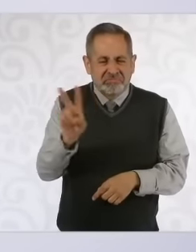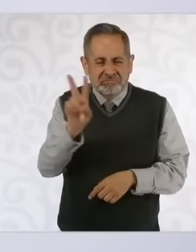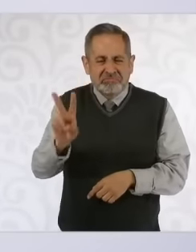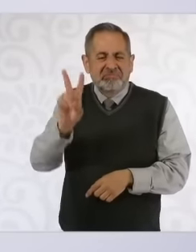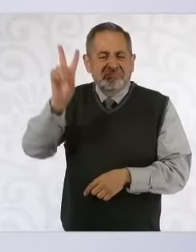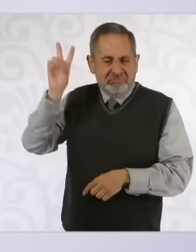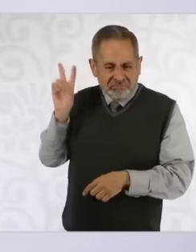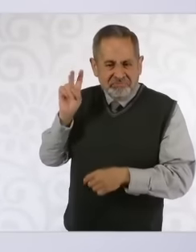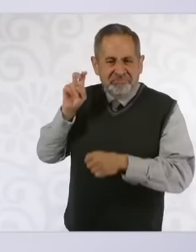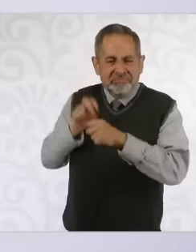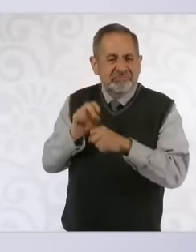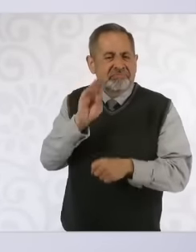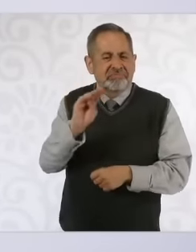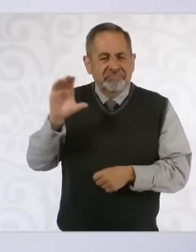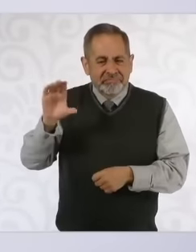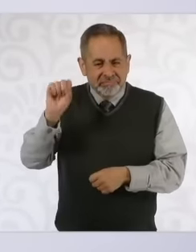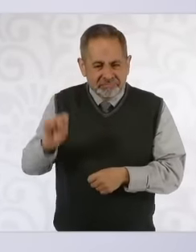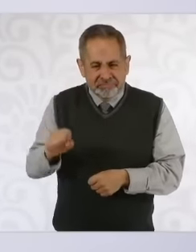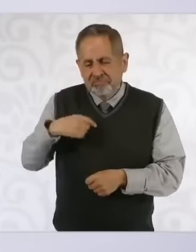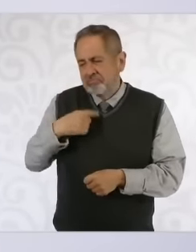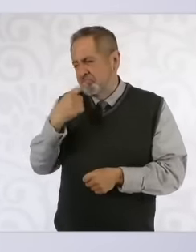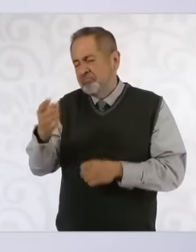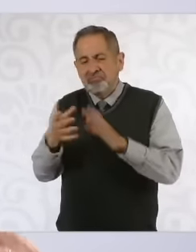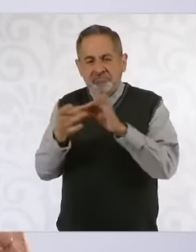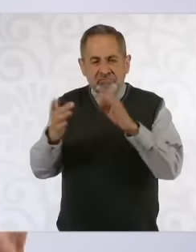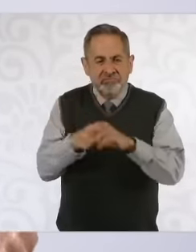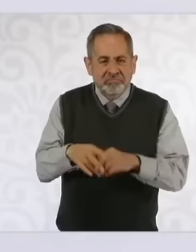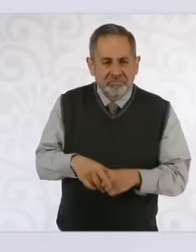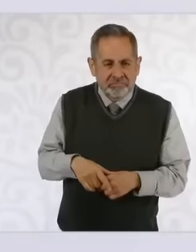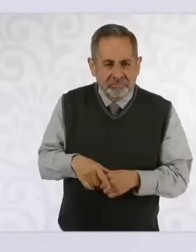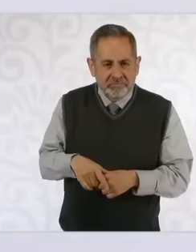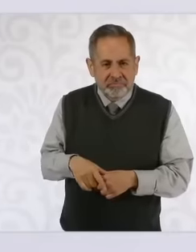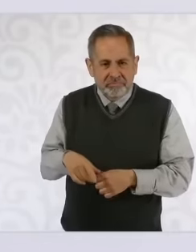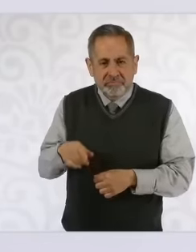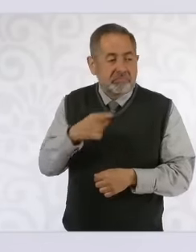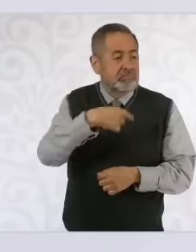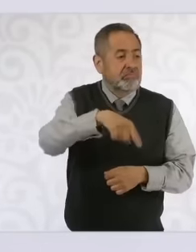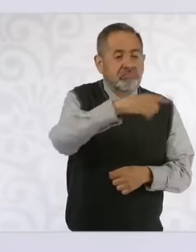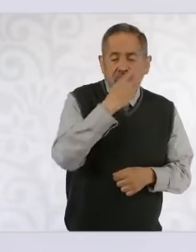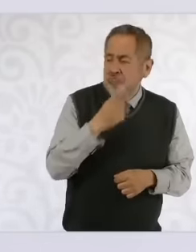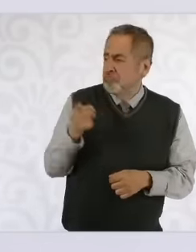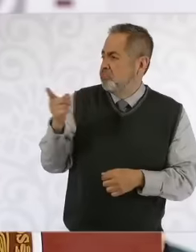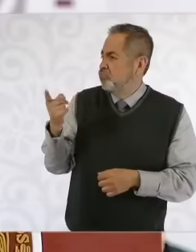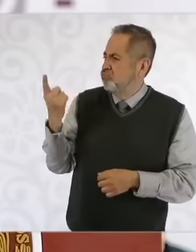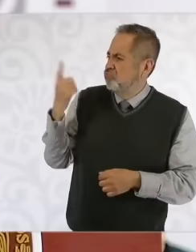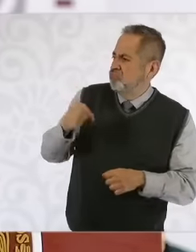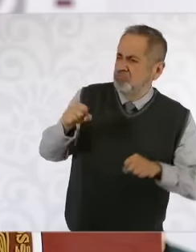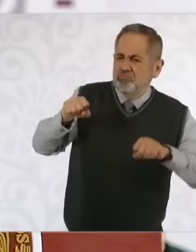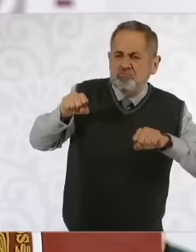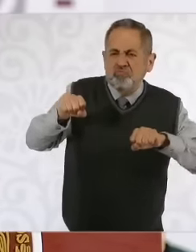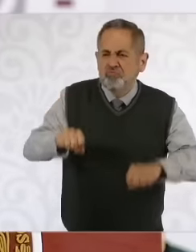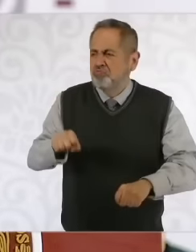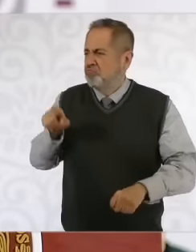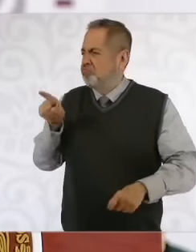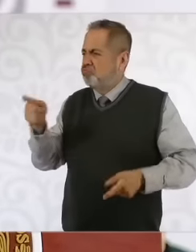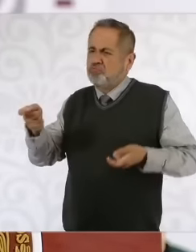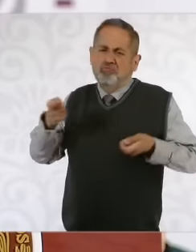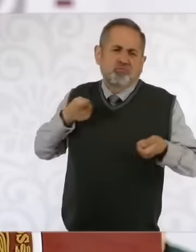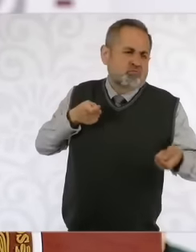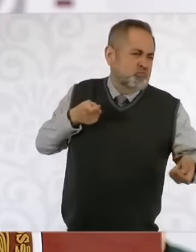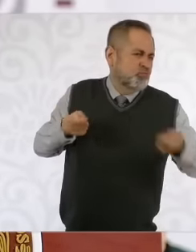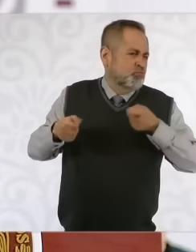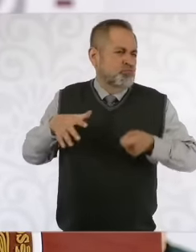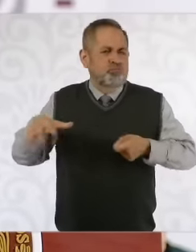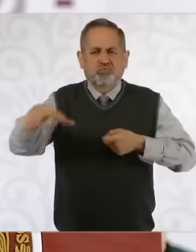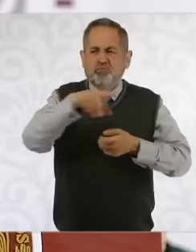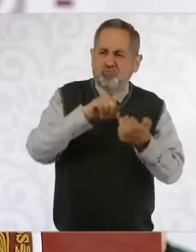Baja Southern California that there is authoritarianism and that we are in a moment where